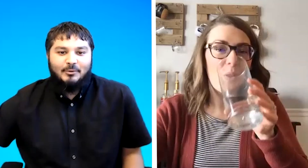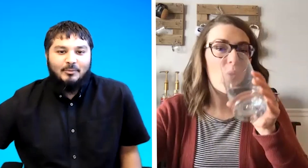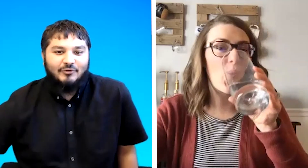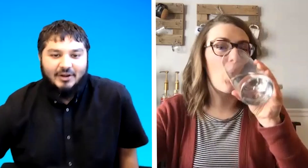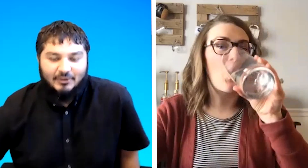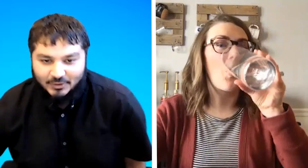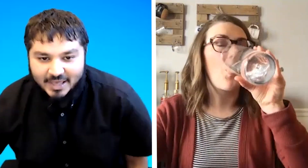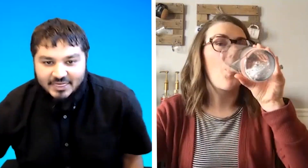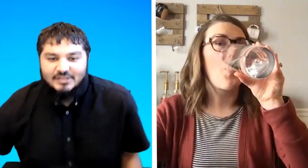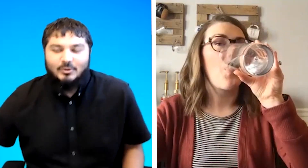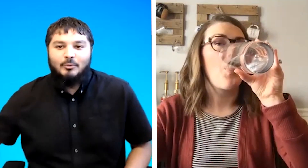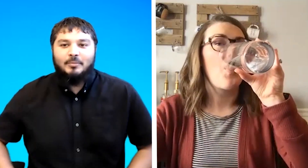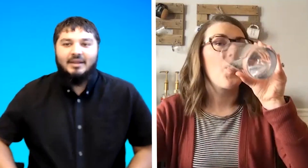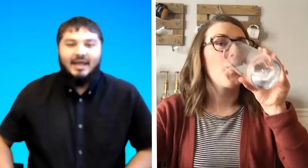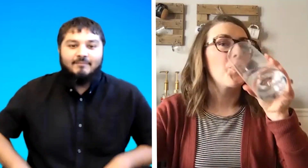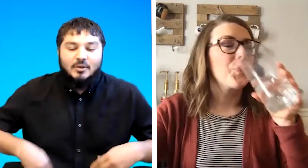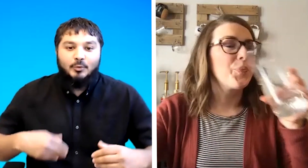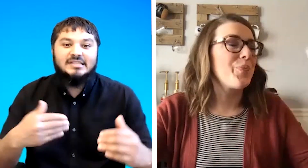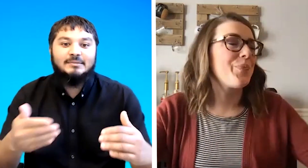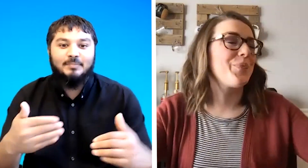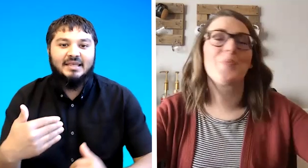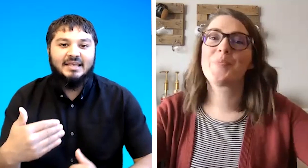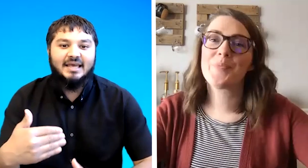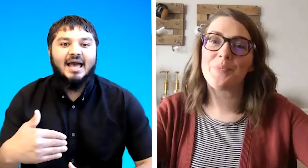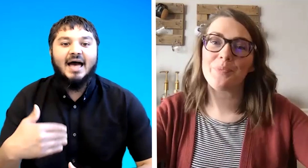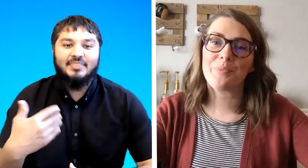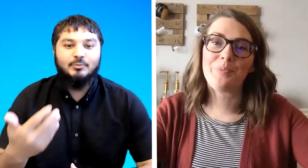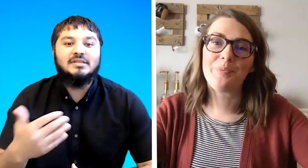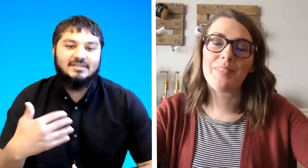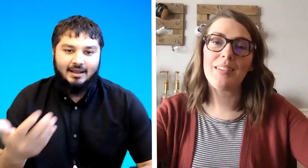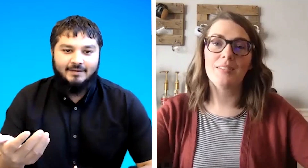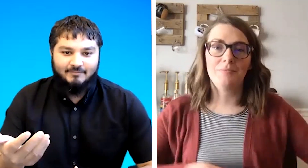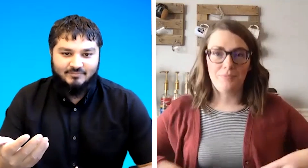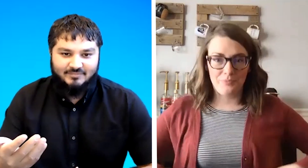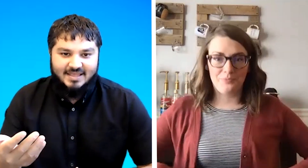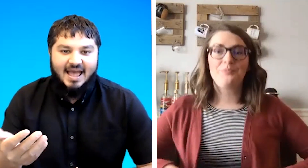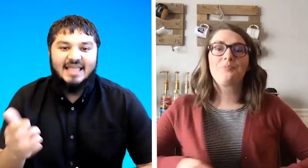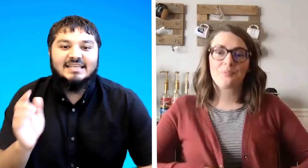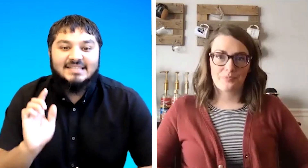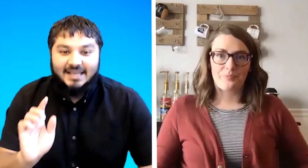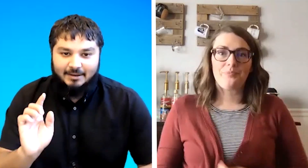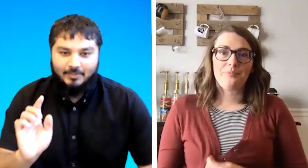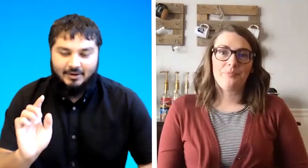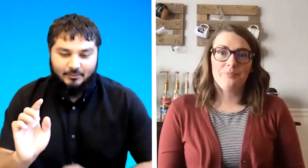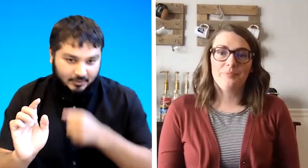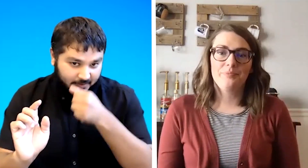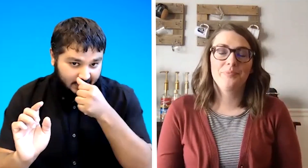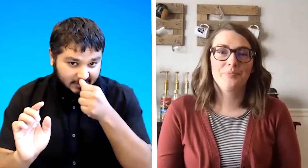be for hello this one would be like we speak and then we sign and the second part would be this is